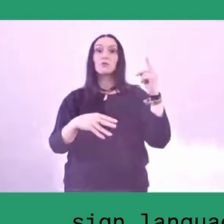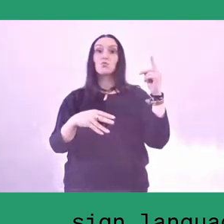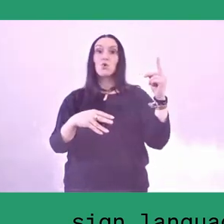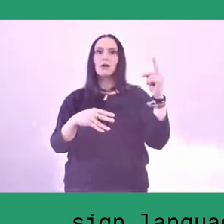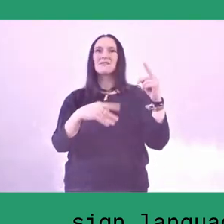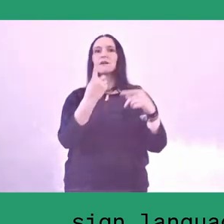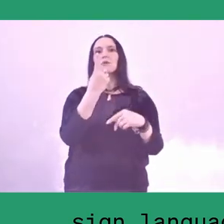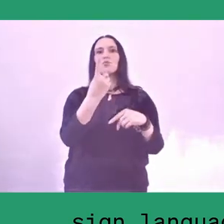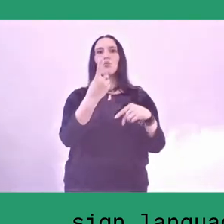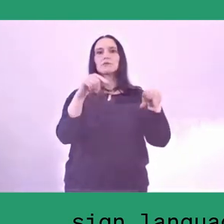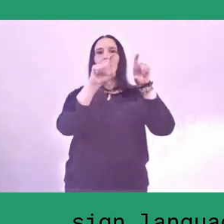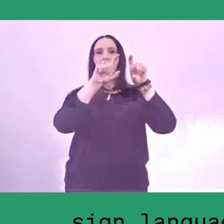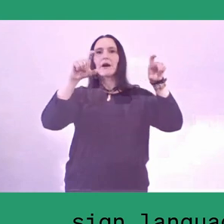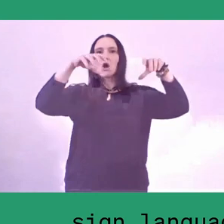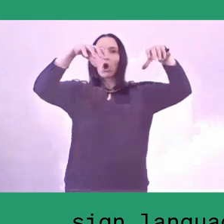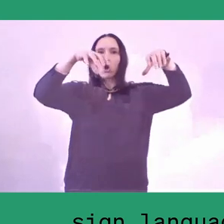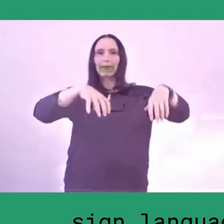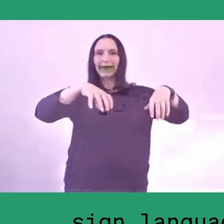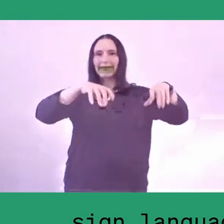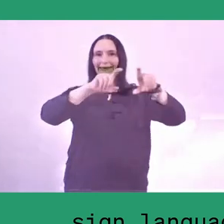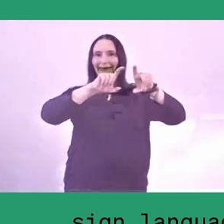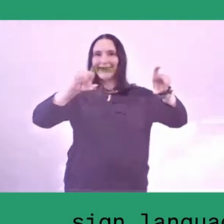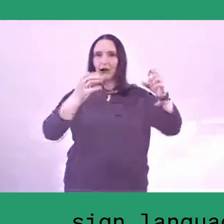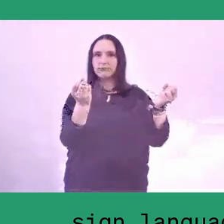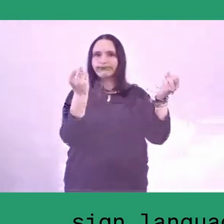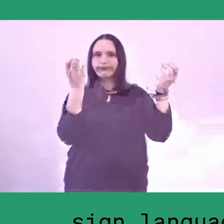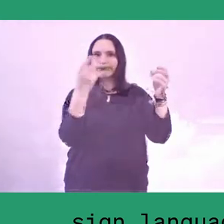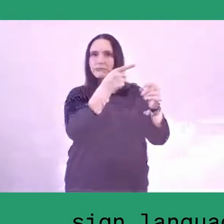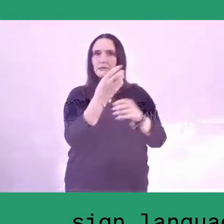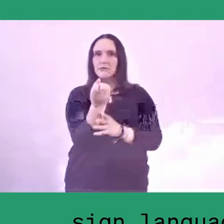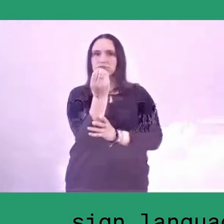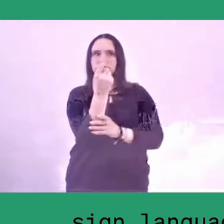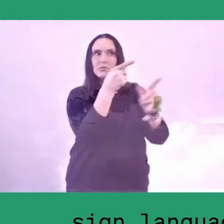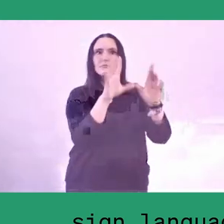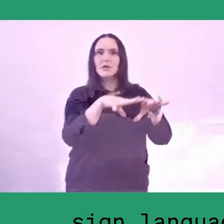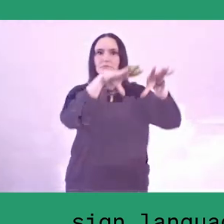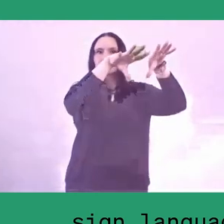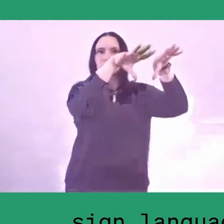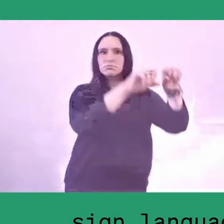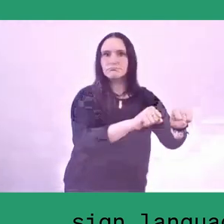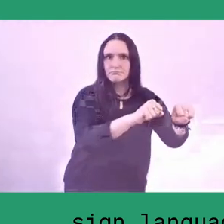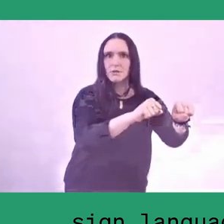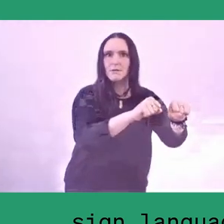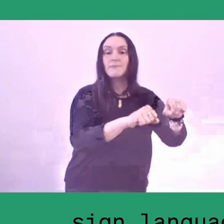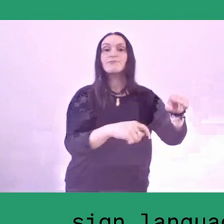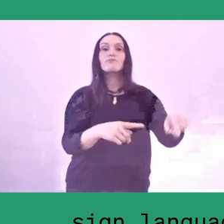They already excavated the mountain and the mountain cannot be saved any more.